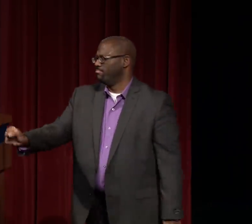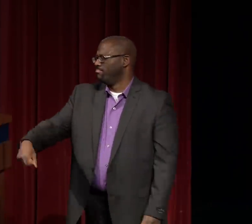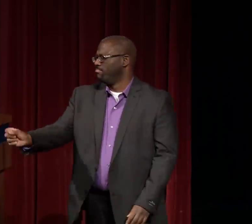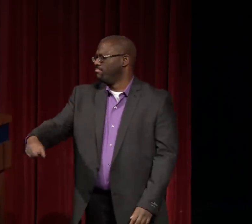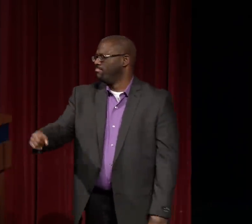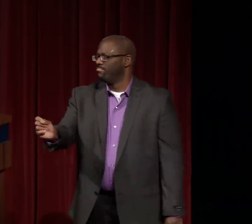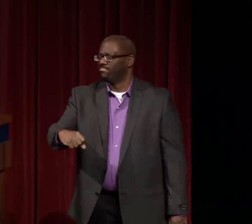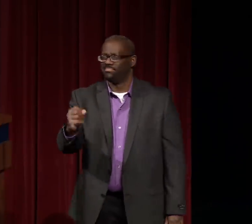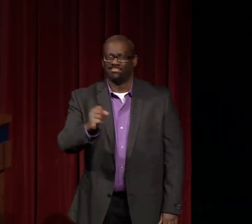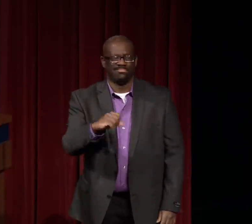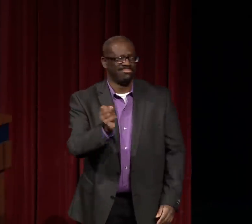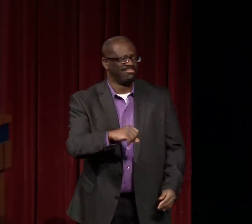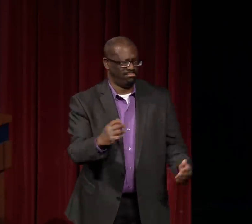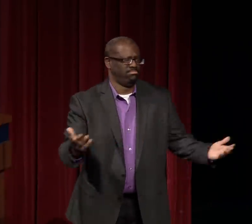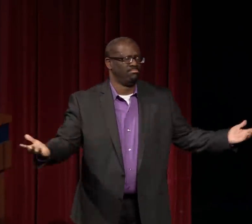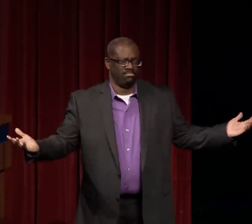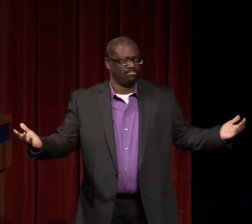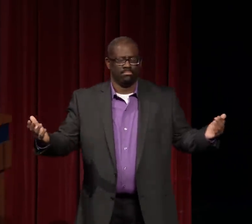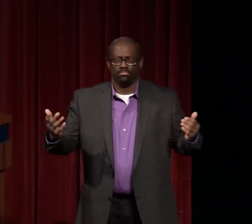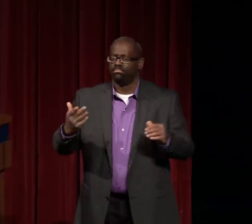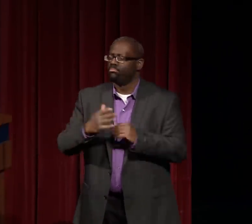We all know that diversity is important.